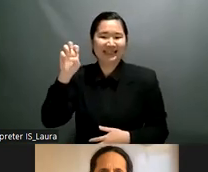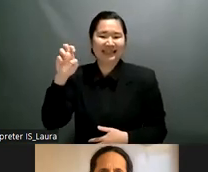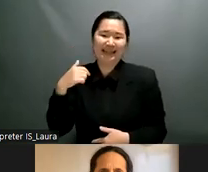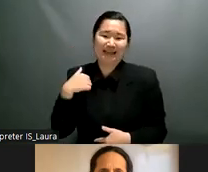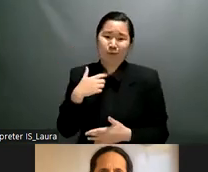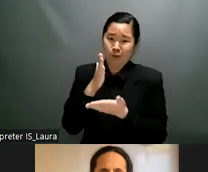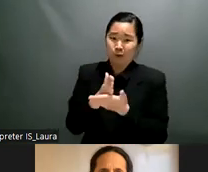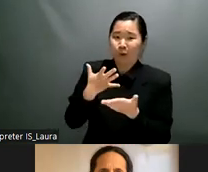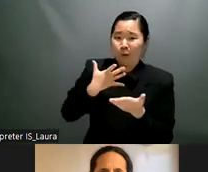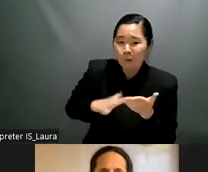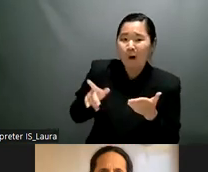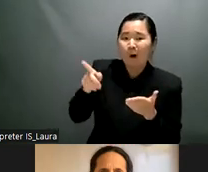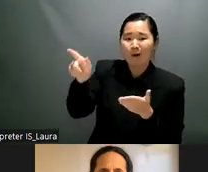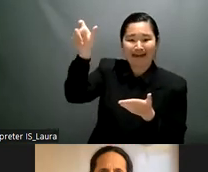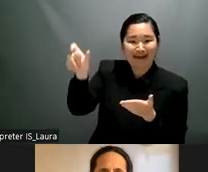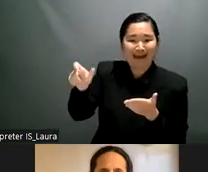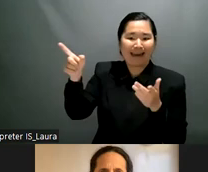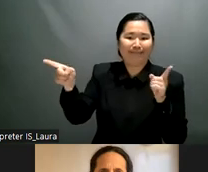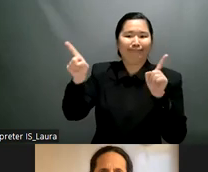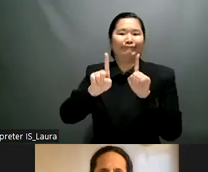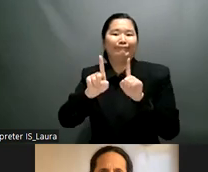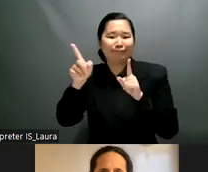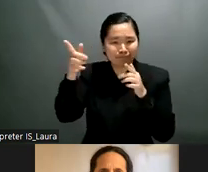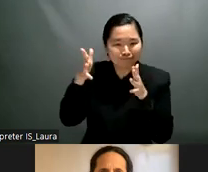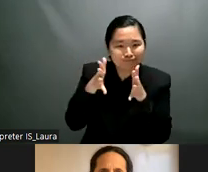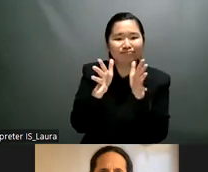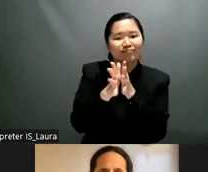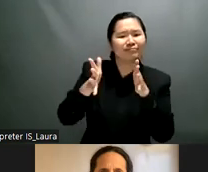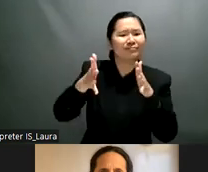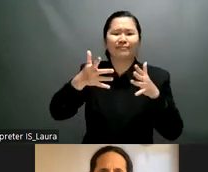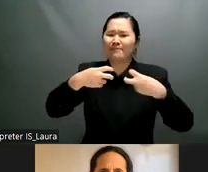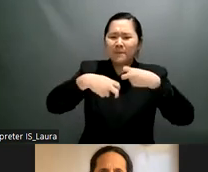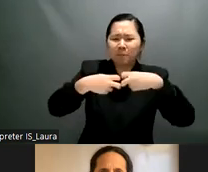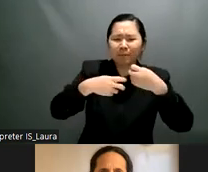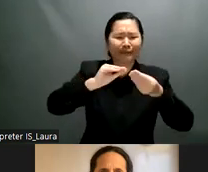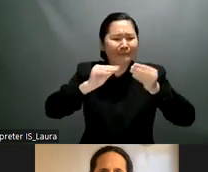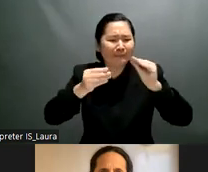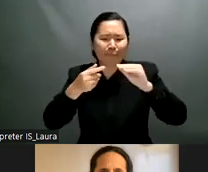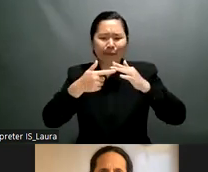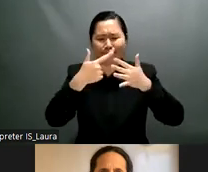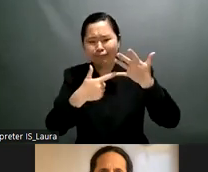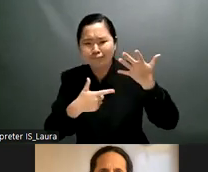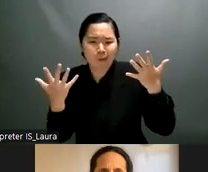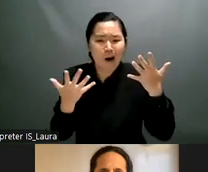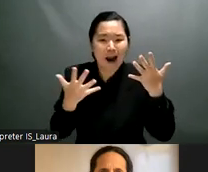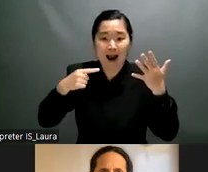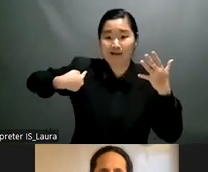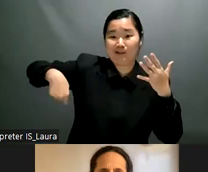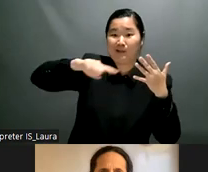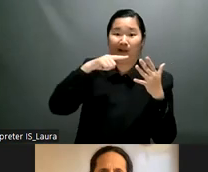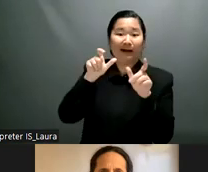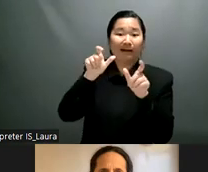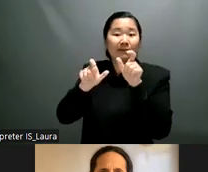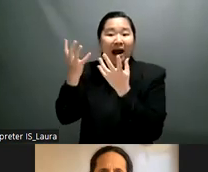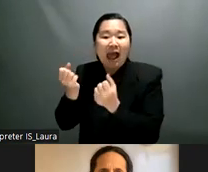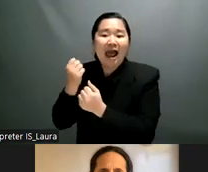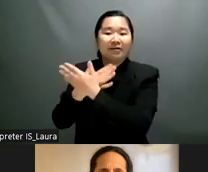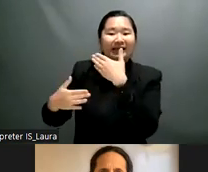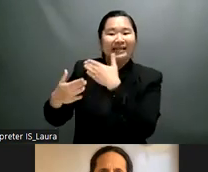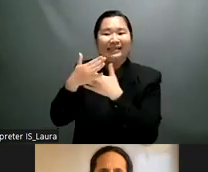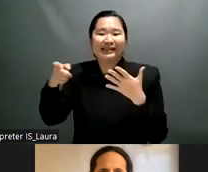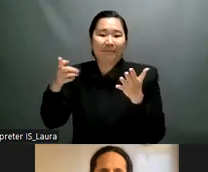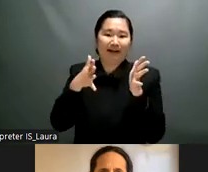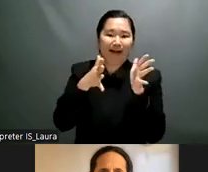order to fulfill our sexual and reproductive health rights let me give me just a moment